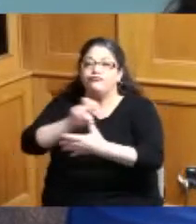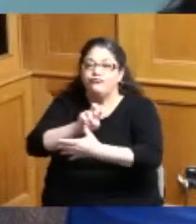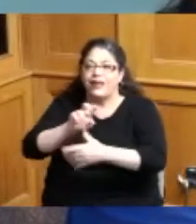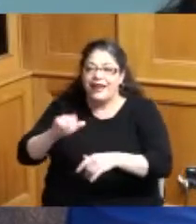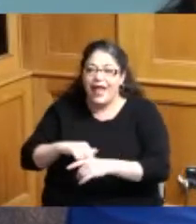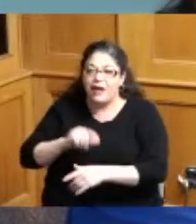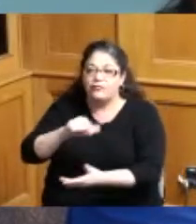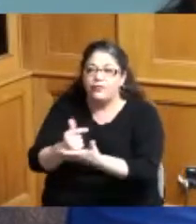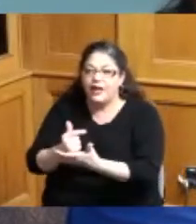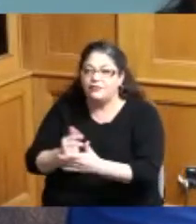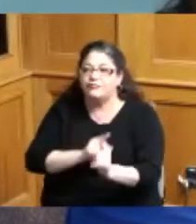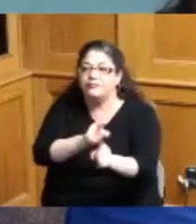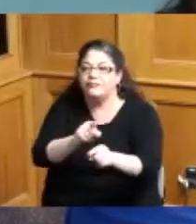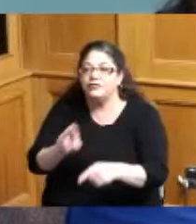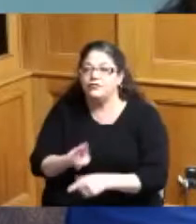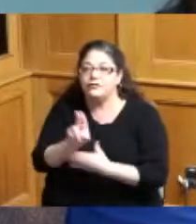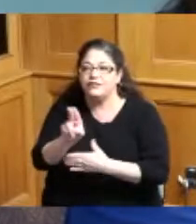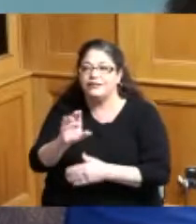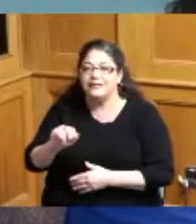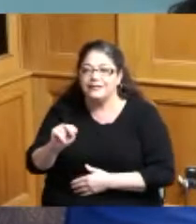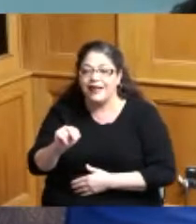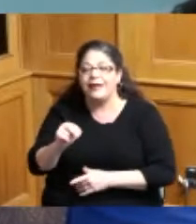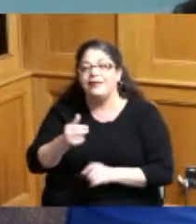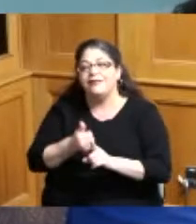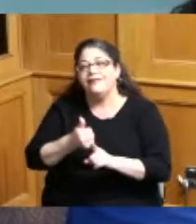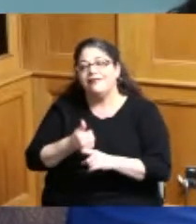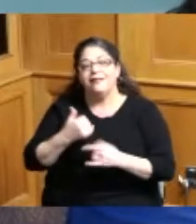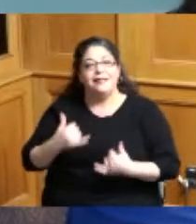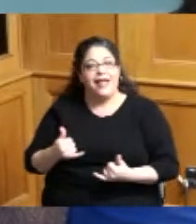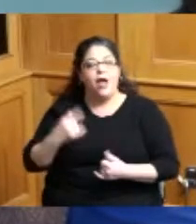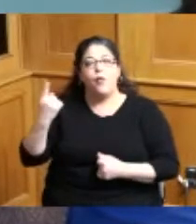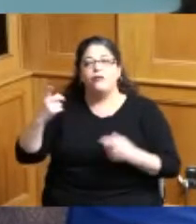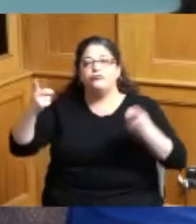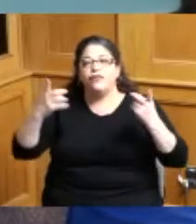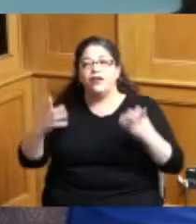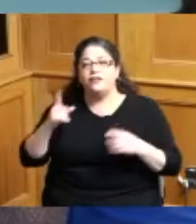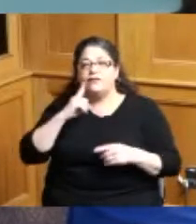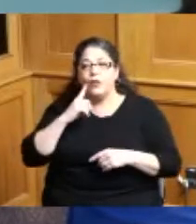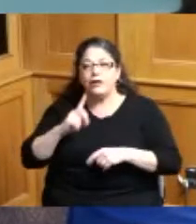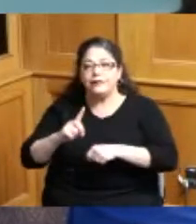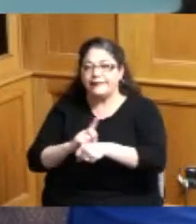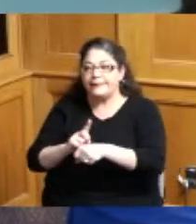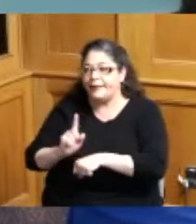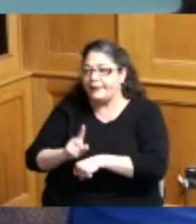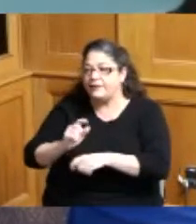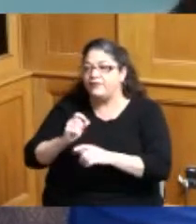Cincinnati he used to be the one of the directors of discipline at Xavier University has his